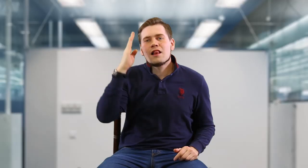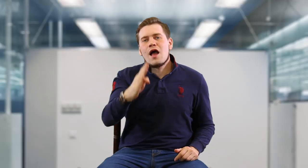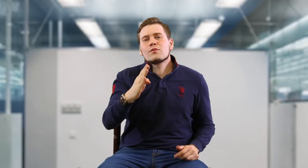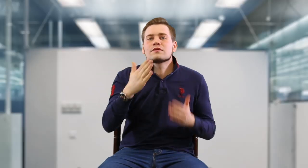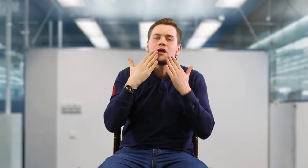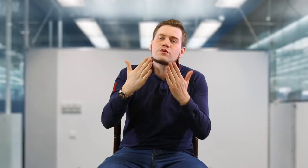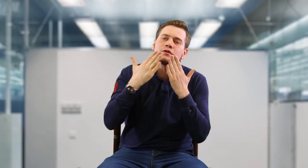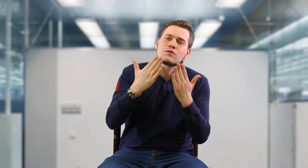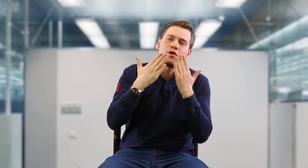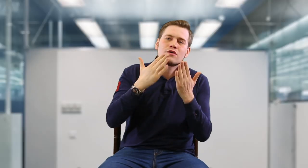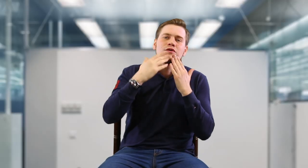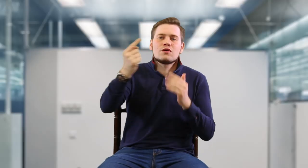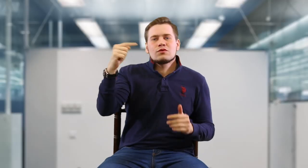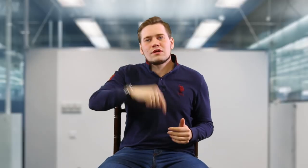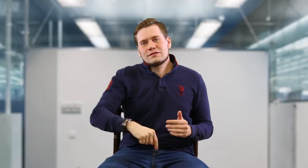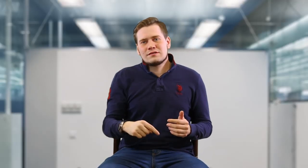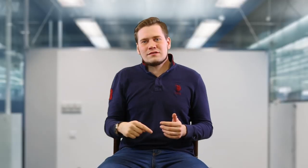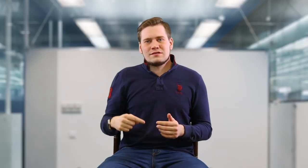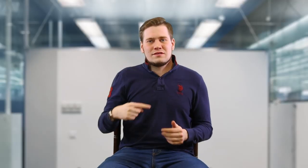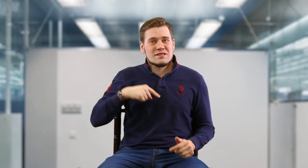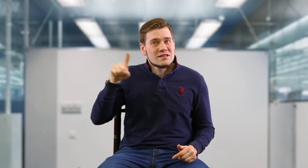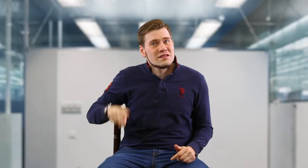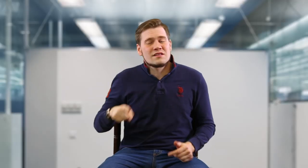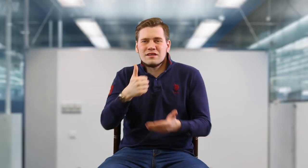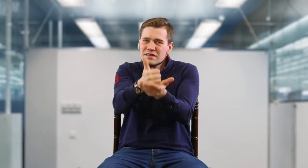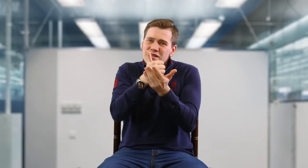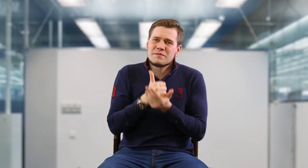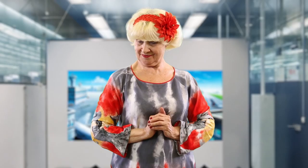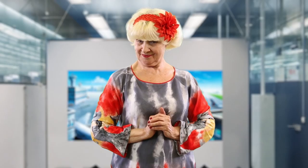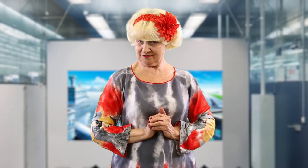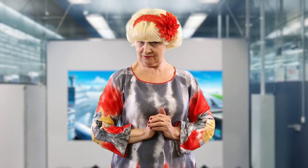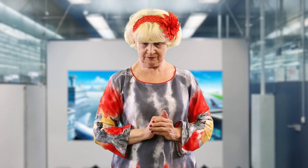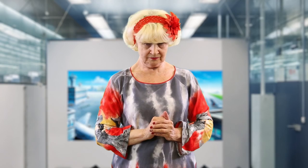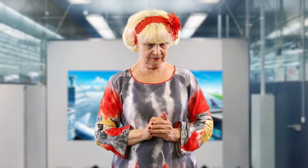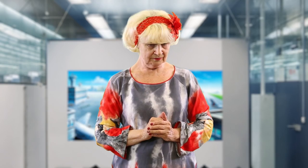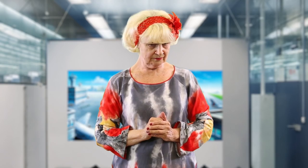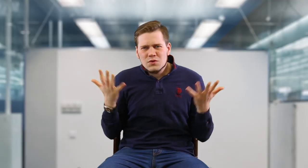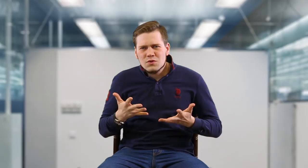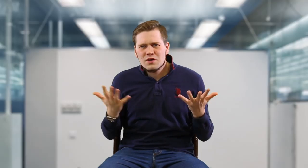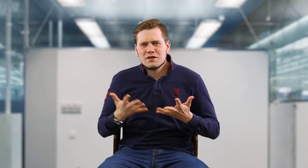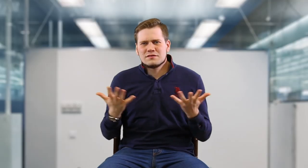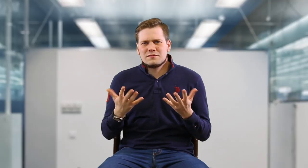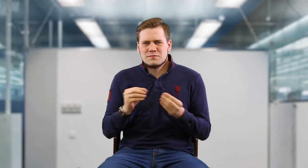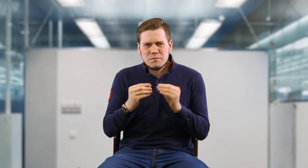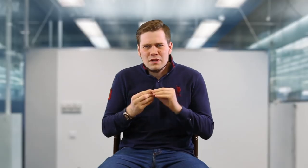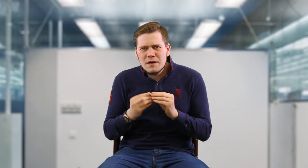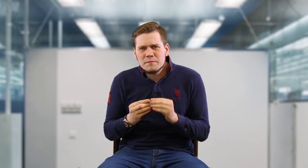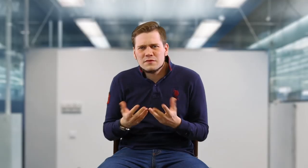[Deaf Man]: Hello! Thank you for coming. I need your help! What’s the problem here?